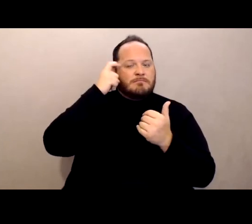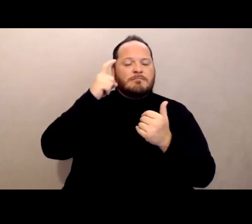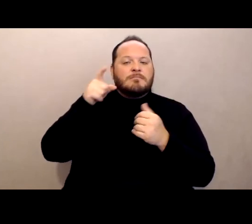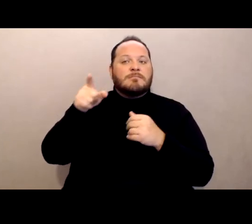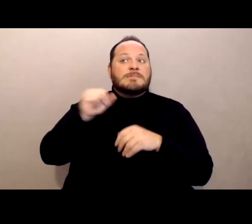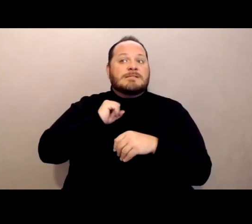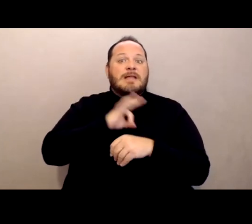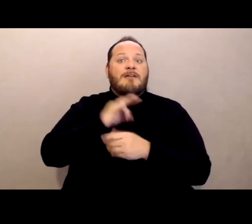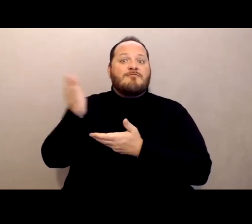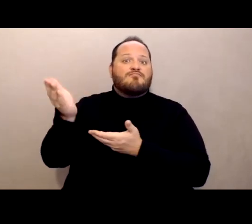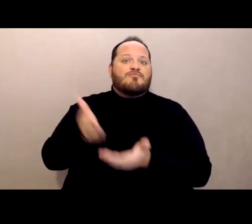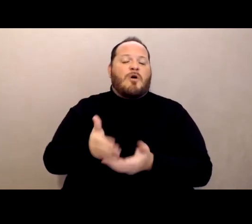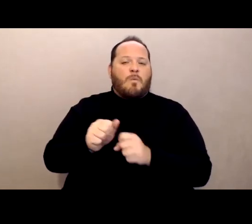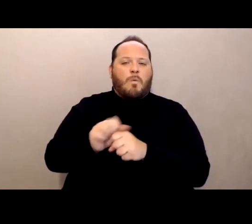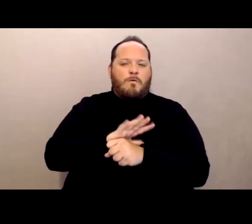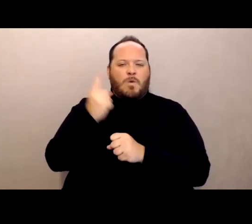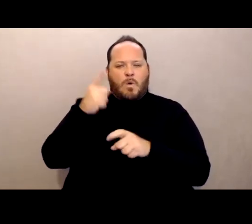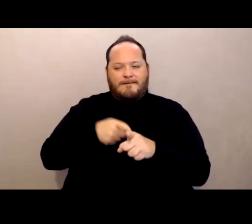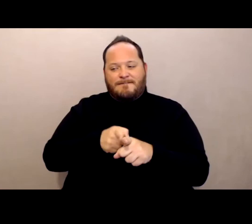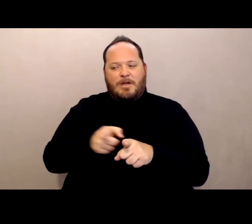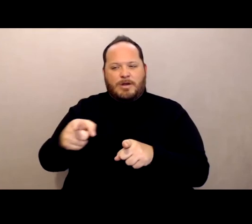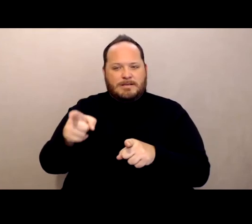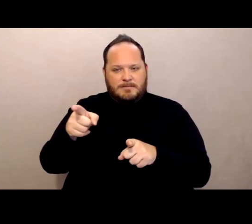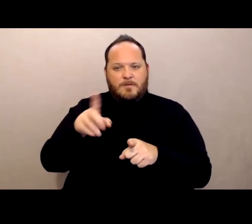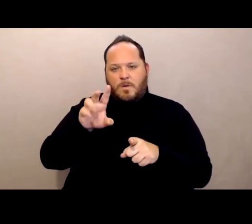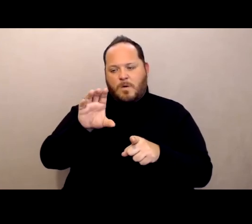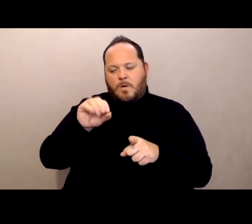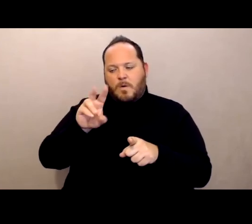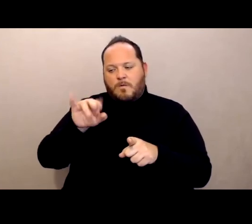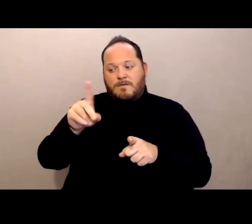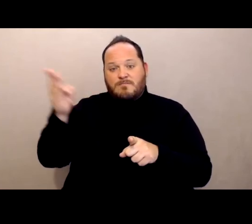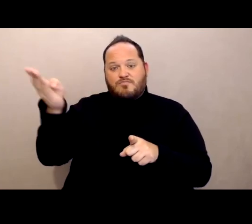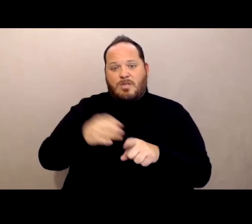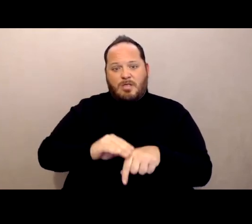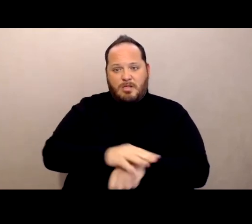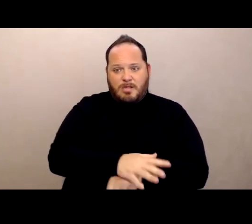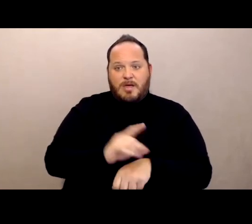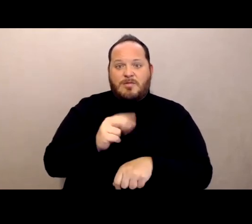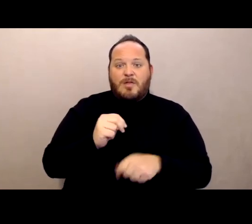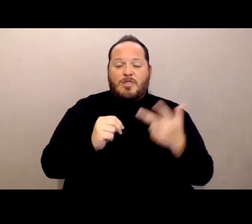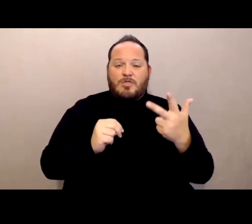who had been vaccinated ended up hospitalized with COVID-19 and one of them passed away.